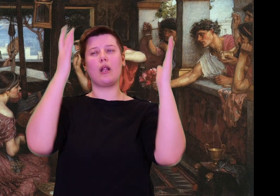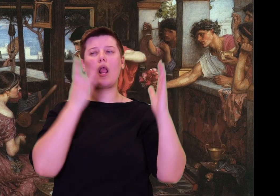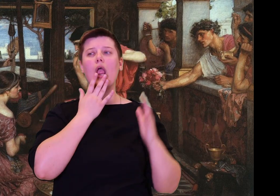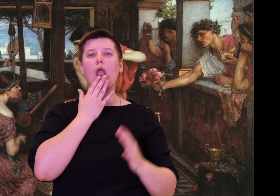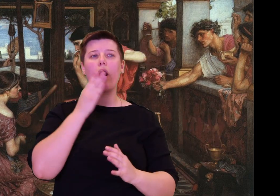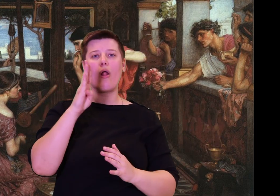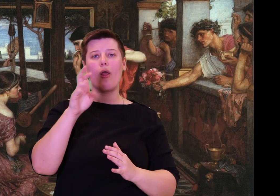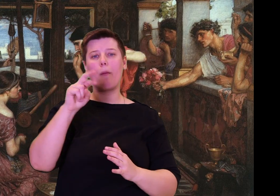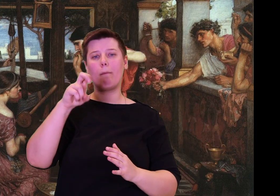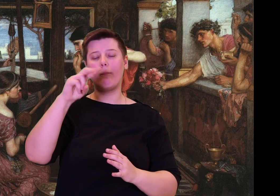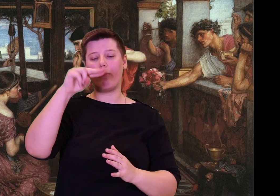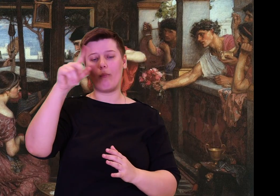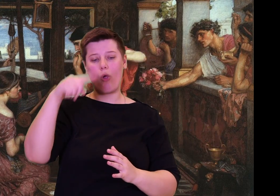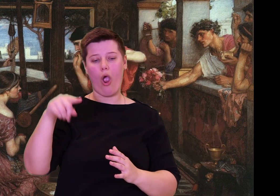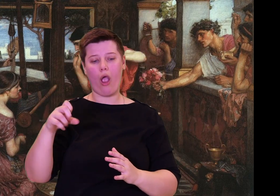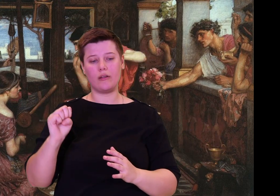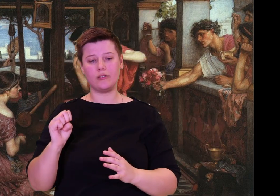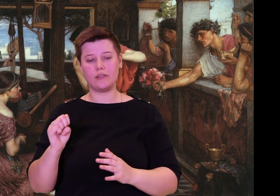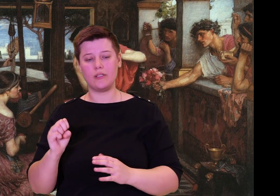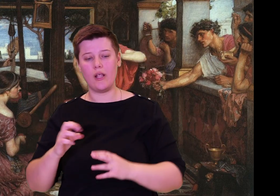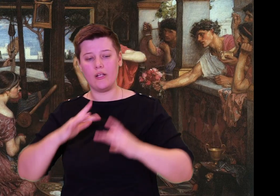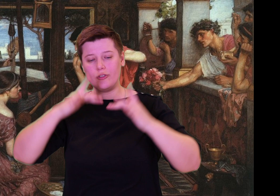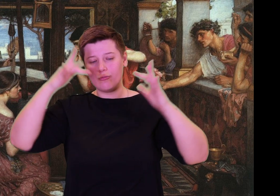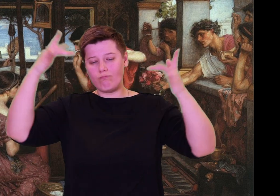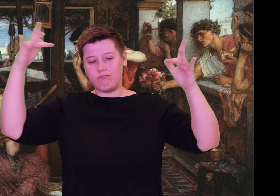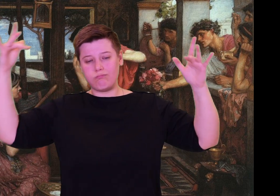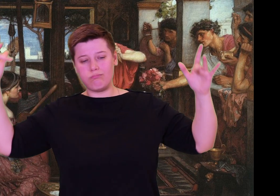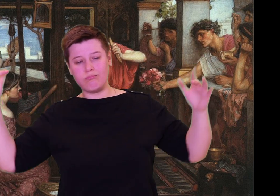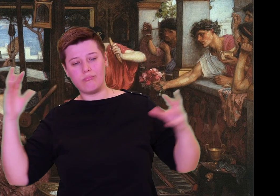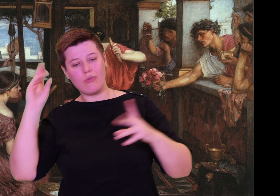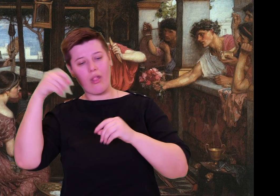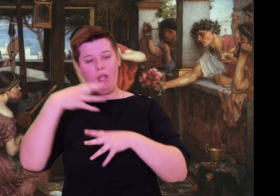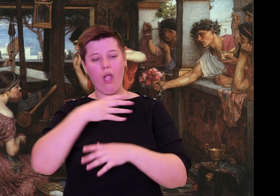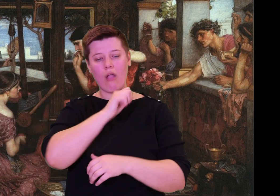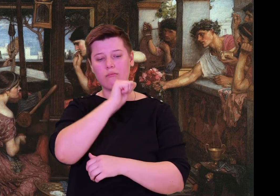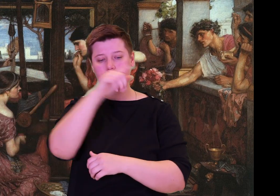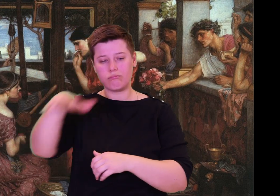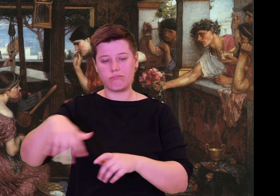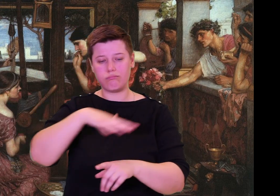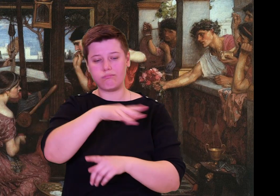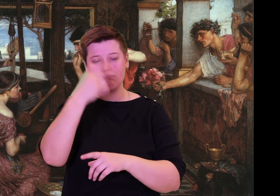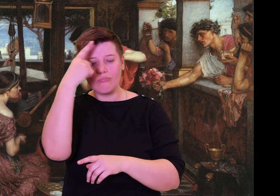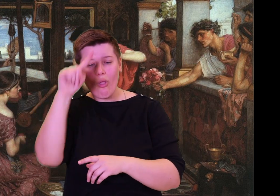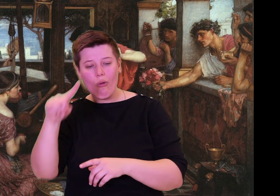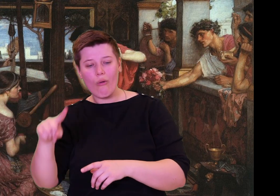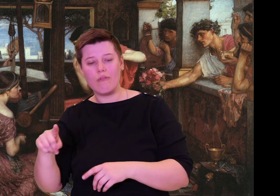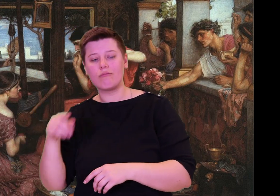especially to the bright-eyed child of Zeus. All through the night till dawn the